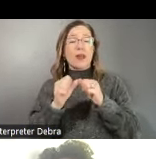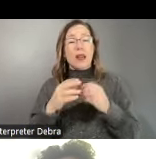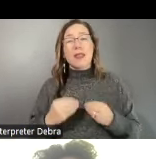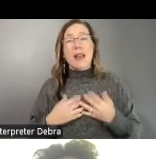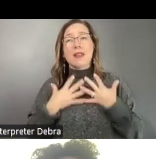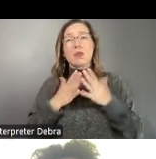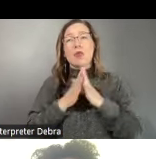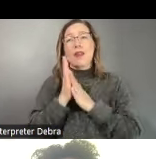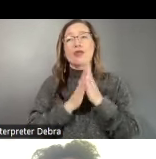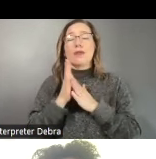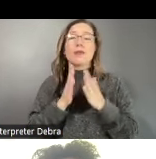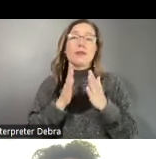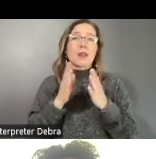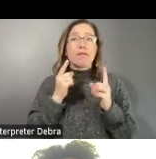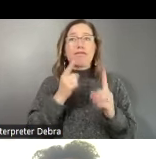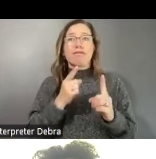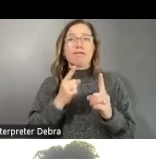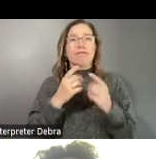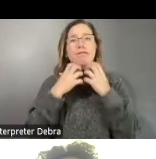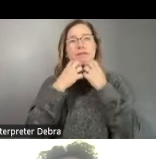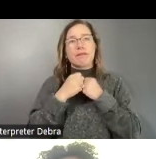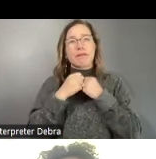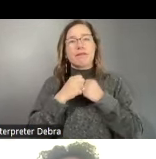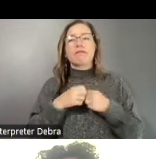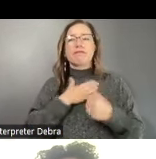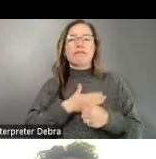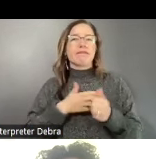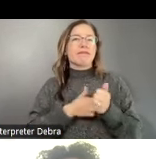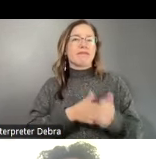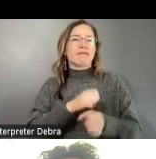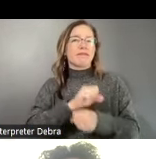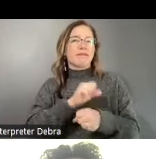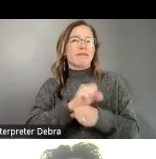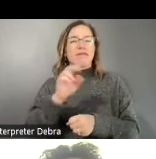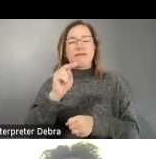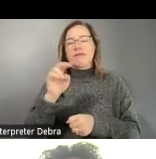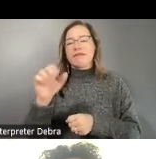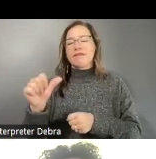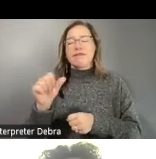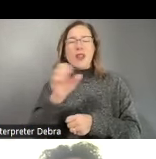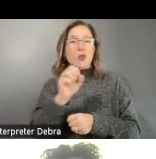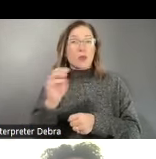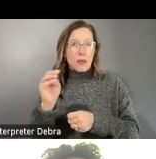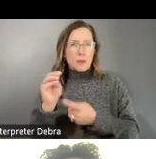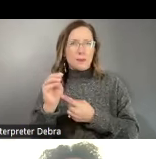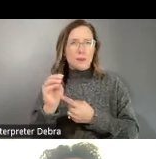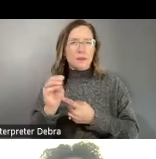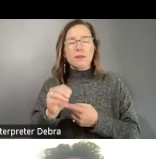as a nation. Please follow the work of the NEA on social media and engage with the important